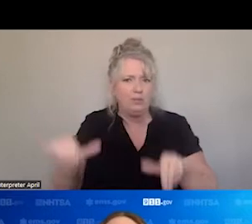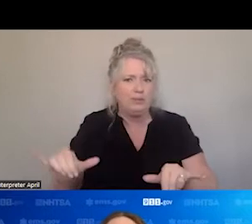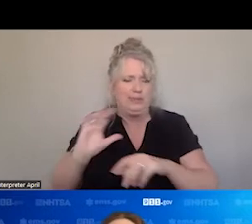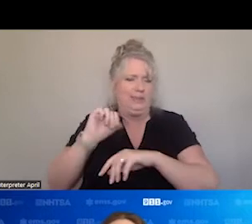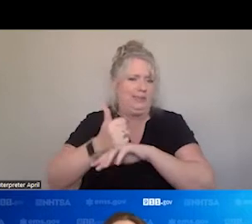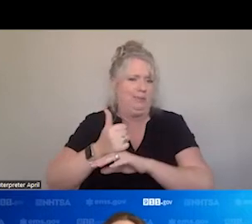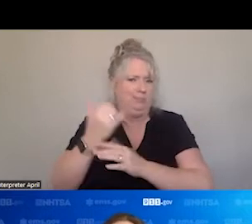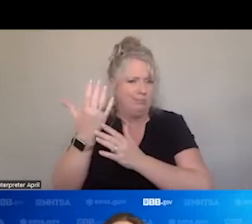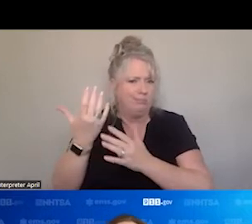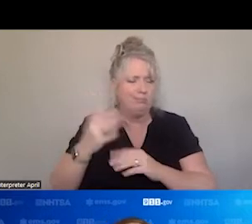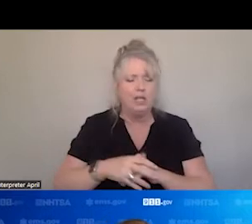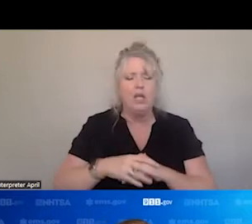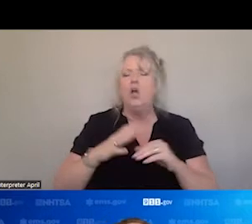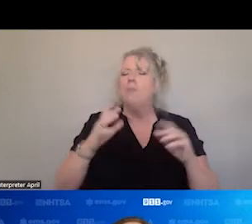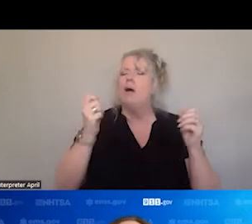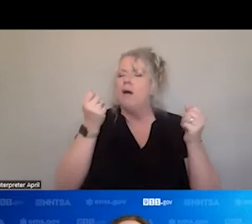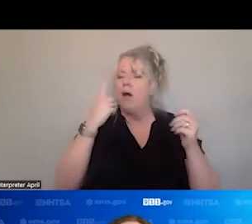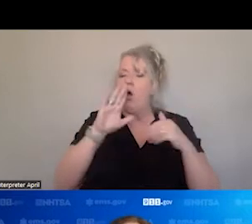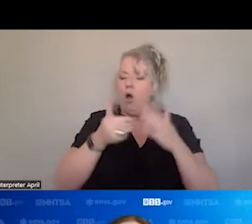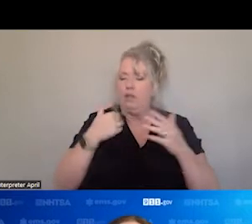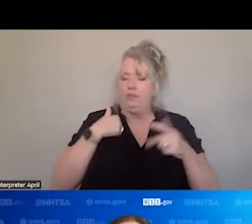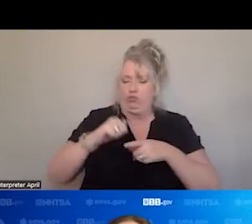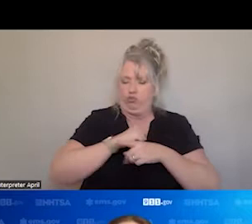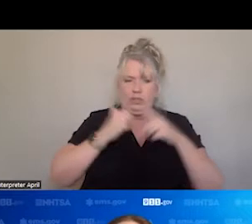ALL OF US ARE TRAINED TO WALK INTO ALL DIFFERENT SITUATIONS